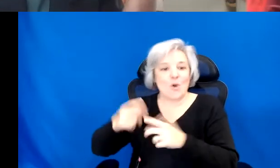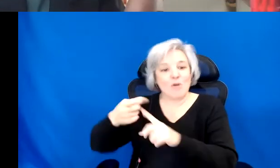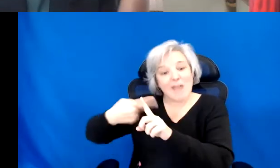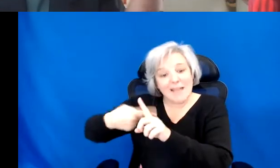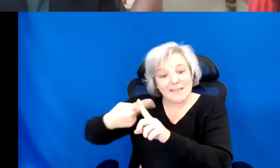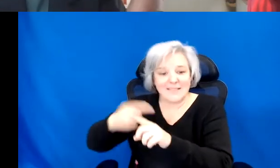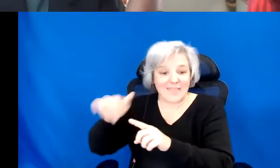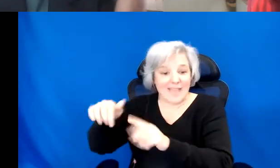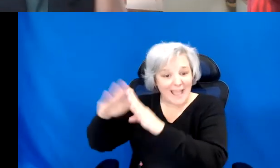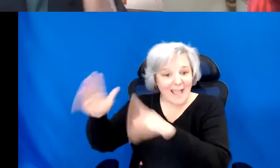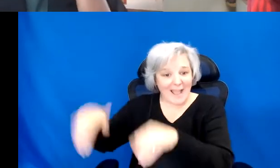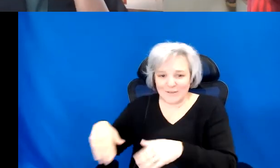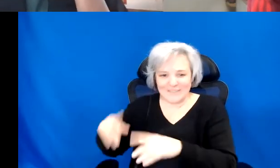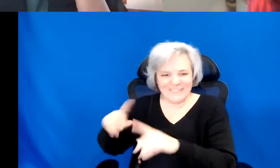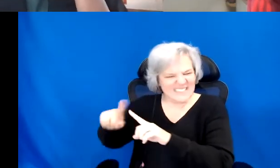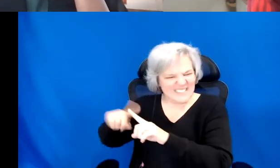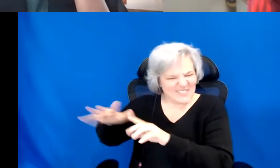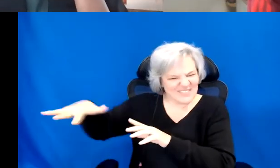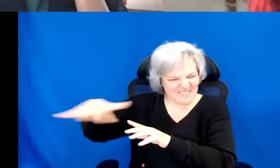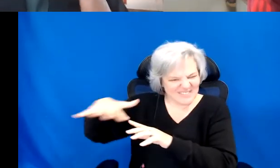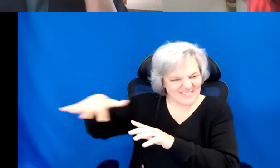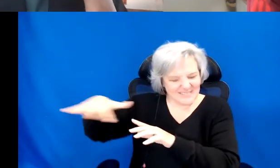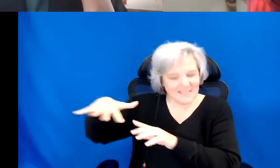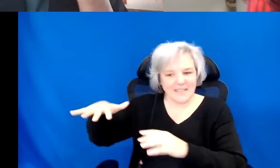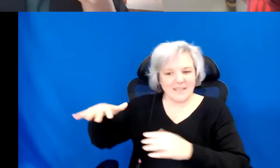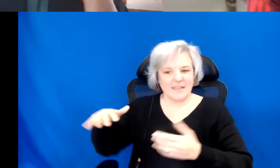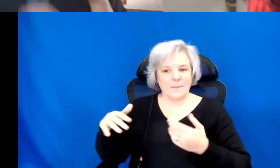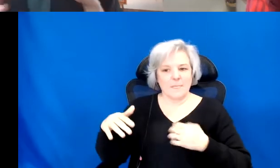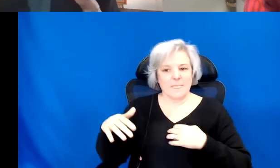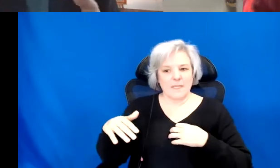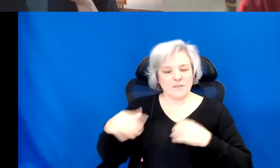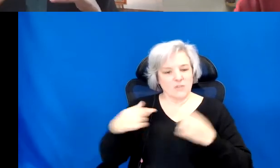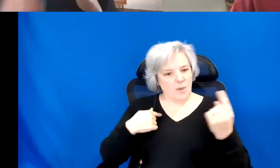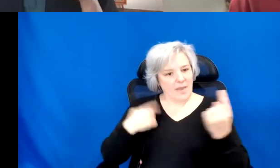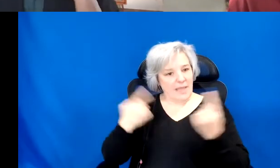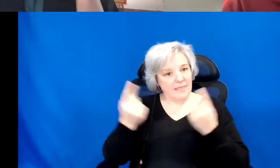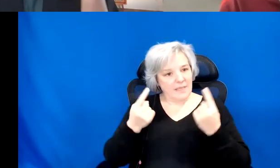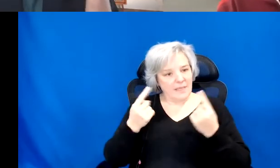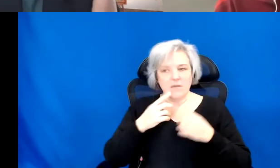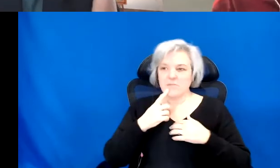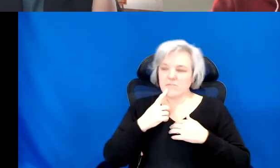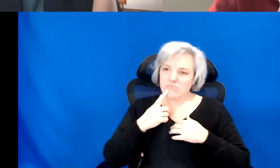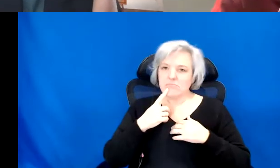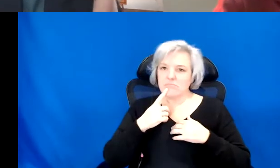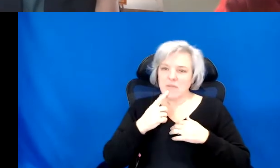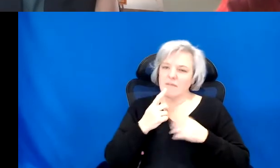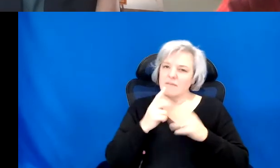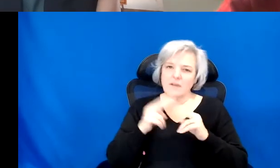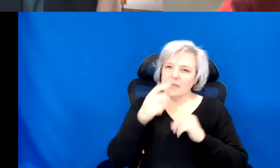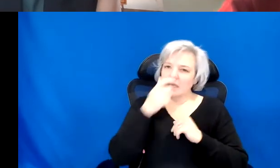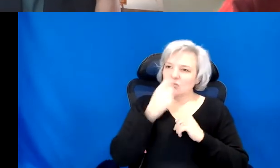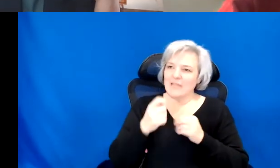builders of the house, etc, etc. So in that way, I'm interested the property